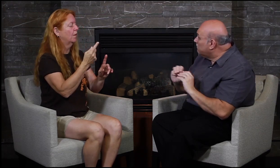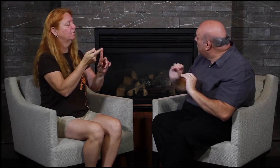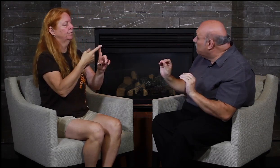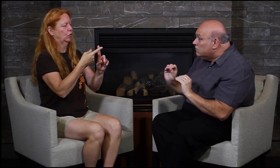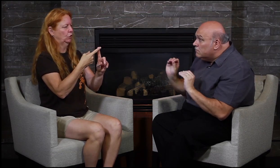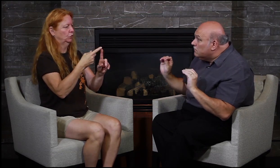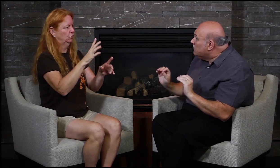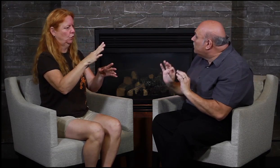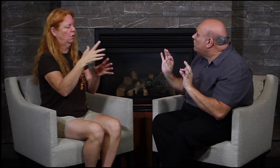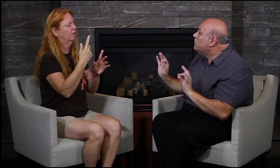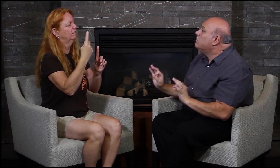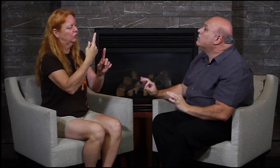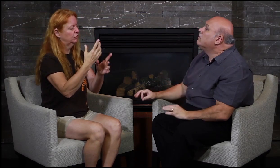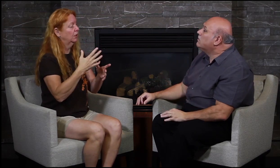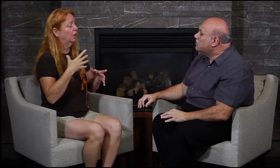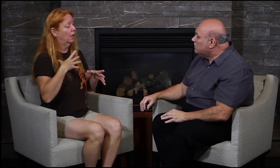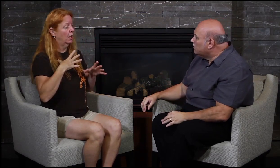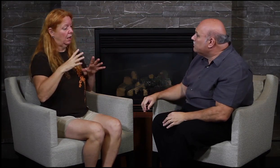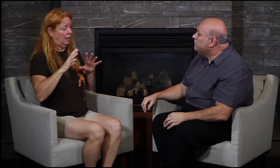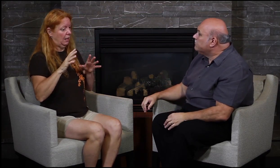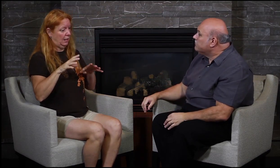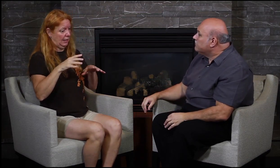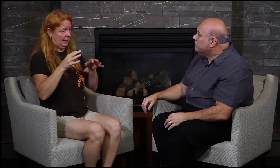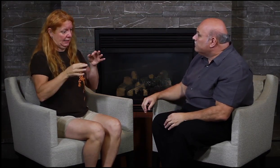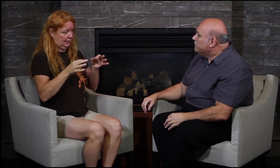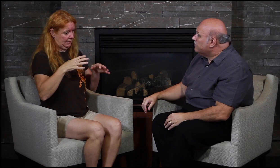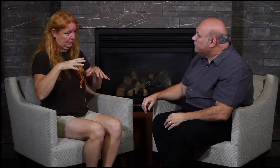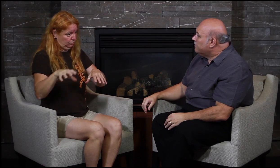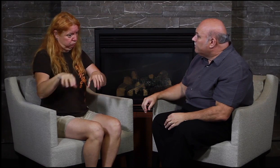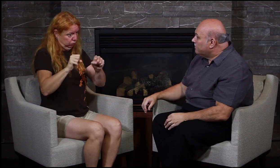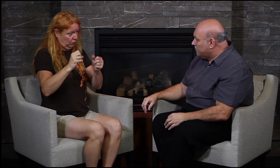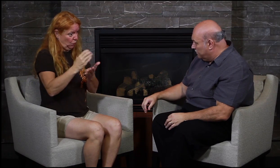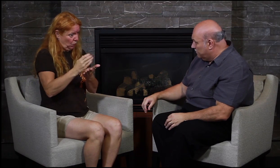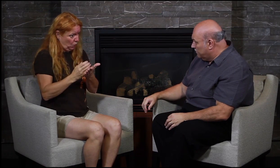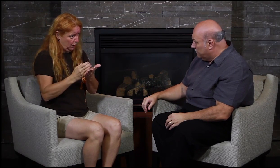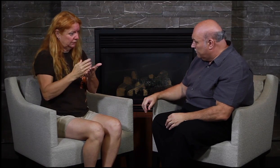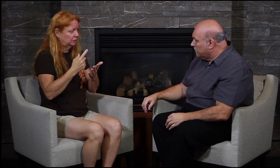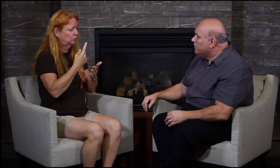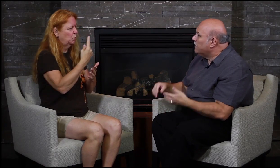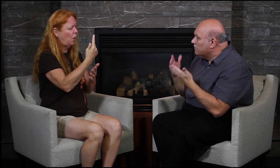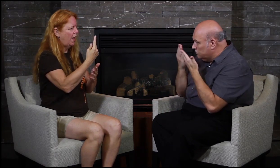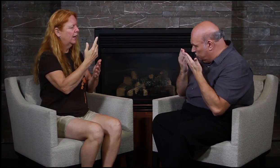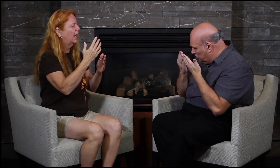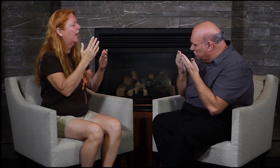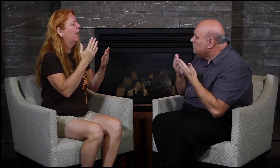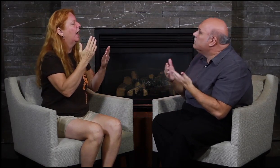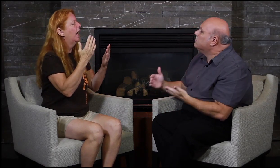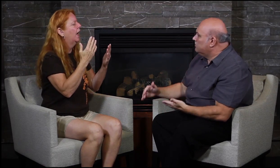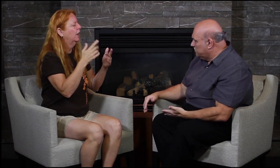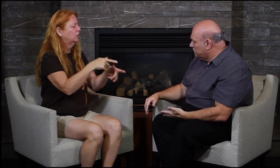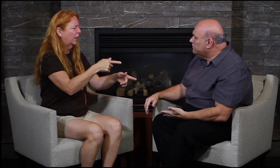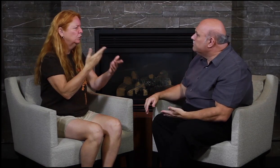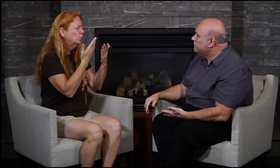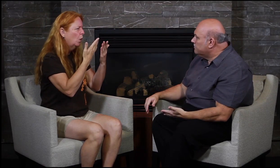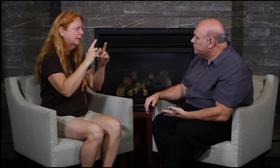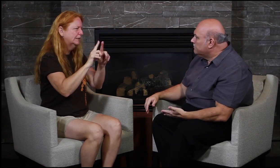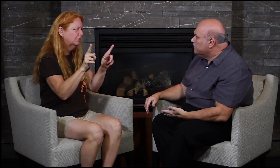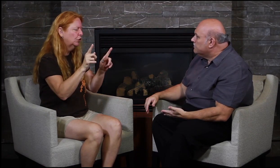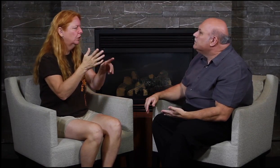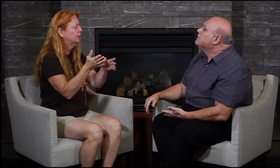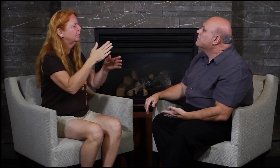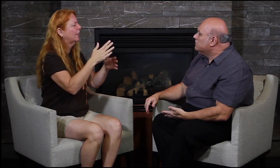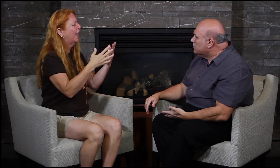Not in the classroom. During the outdoor classes,